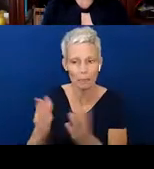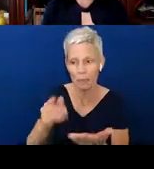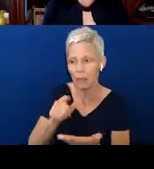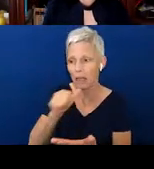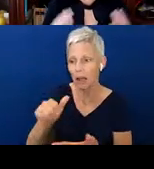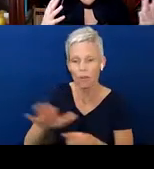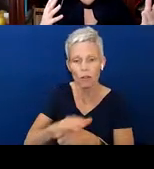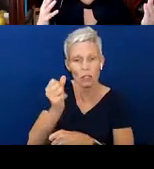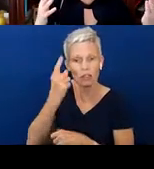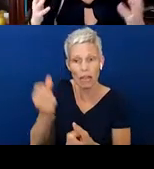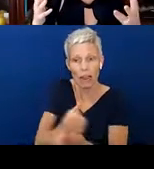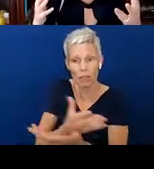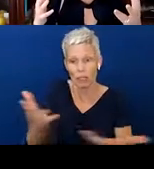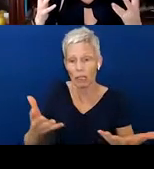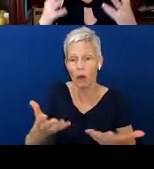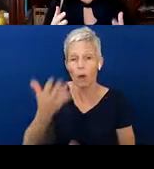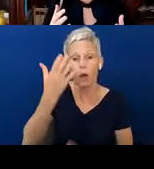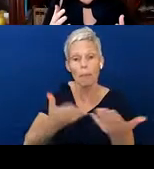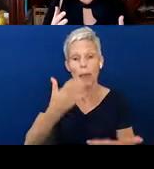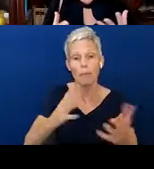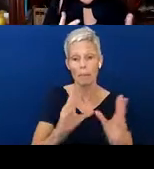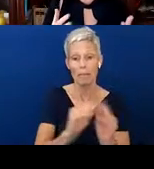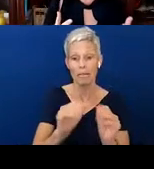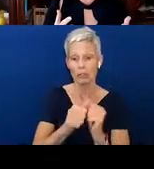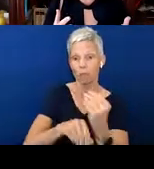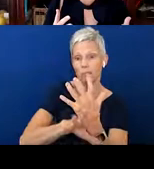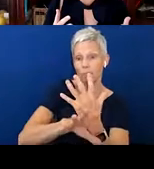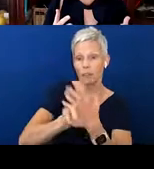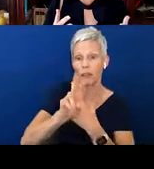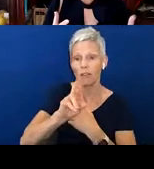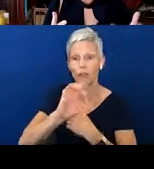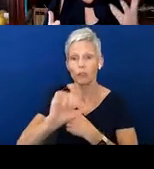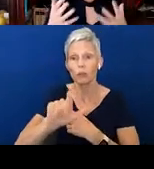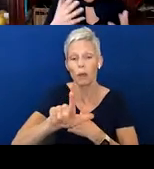Maybe they're not really there to experience and interact with your child, but you have a better